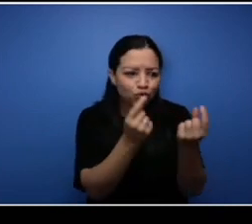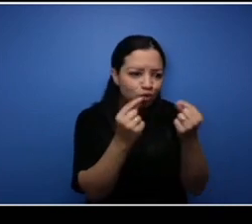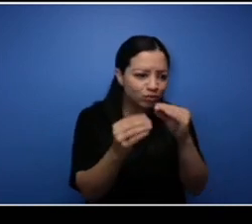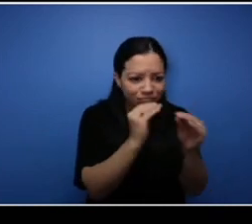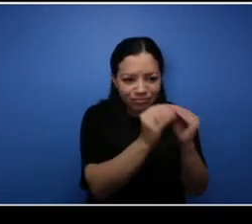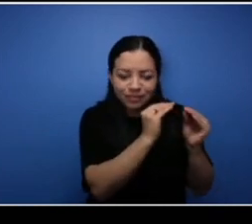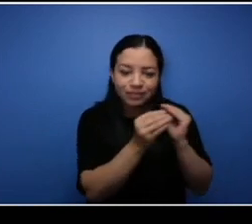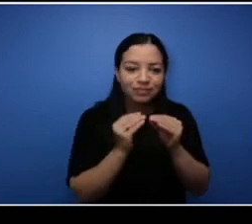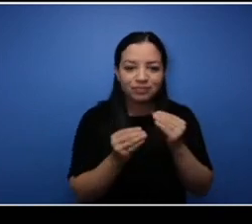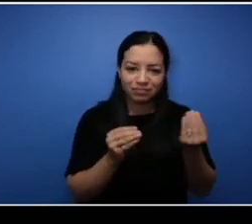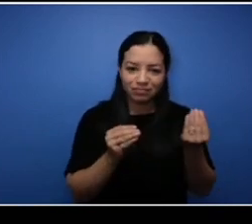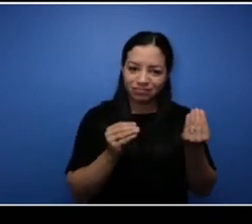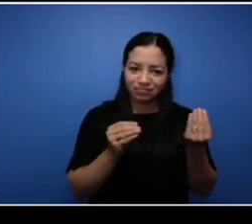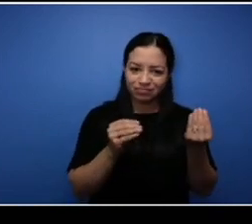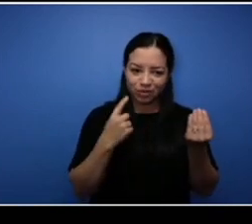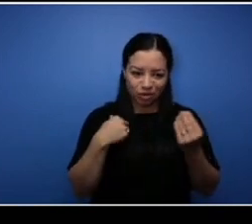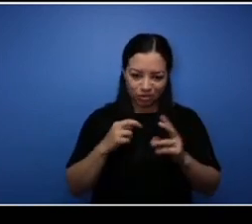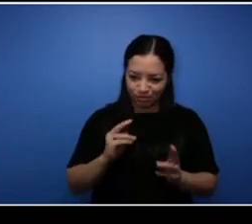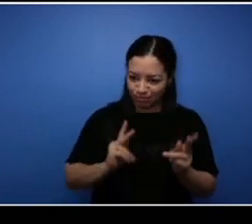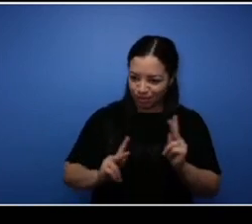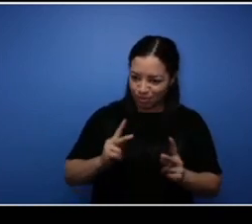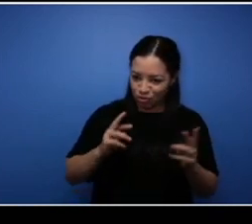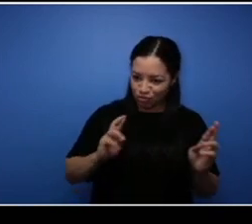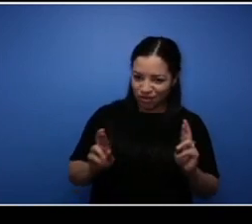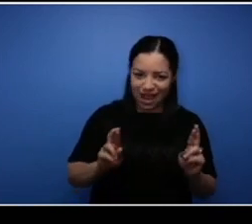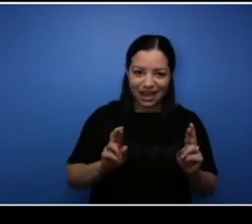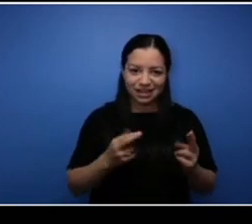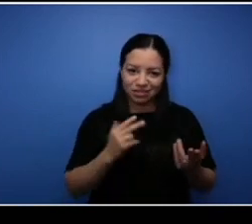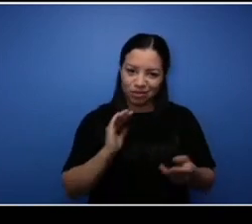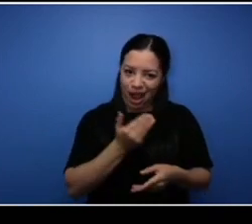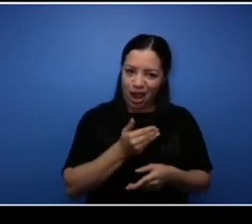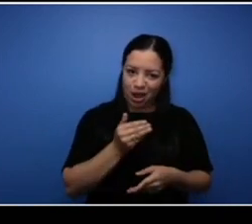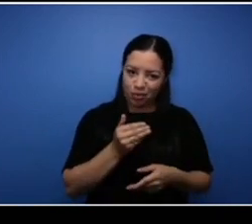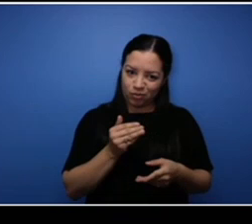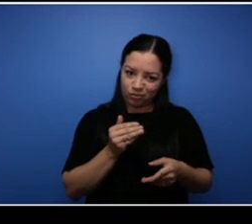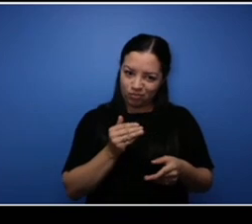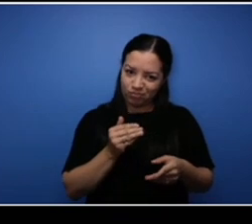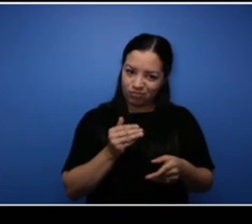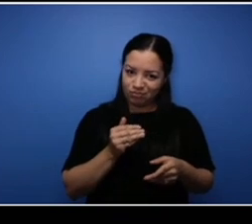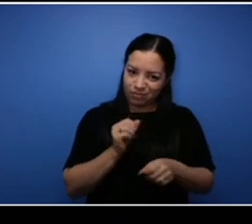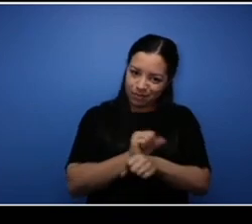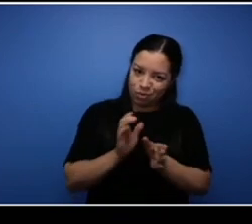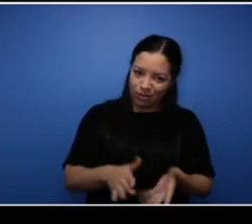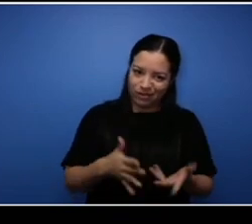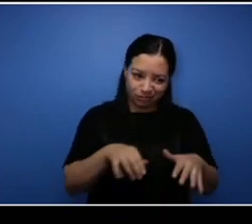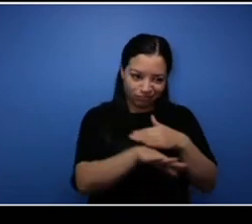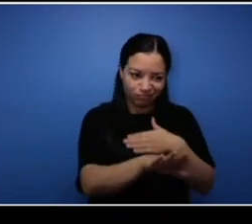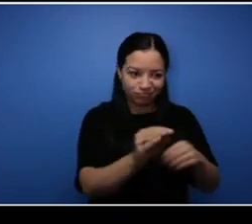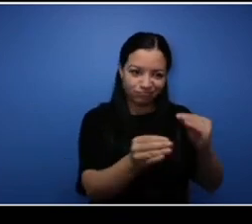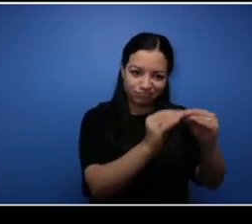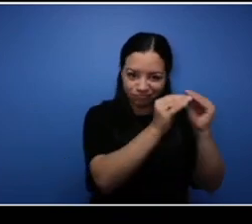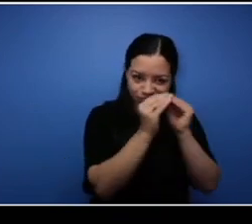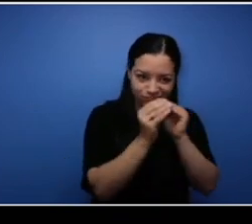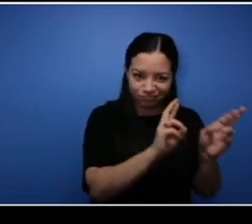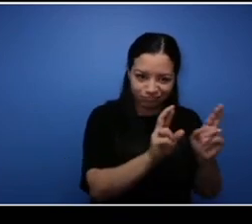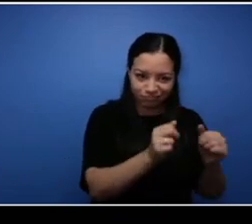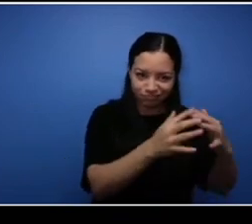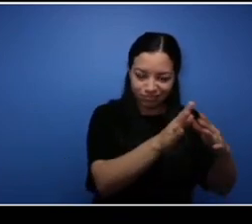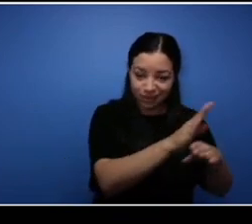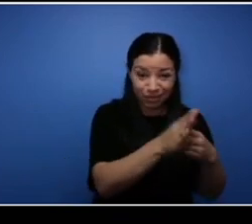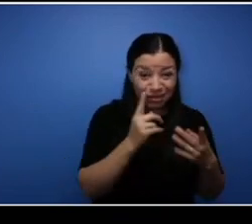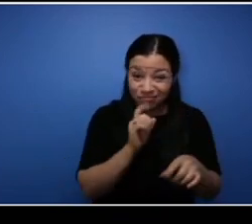platform um and then in respect to everything else, like we were non-stop like the work